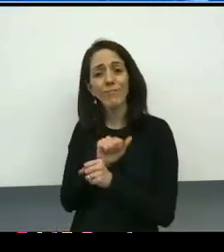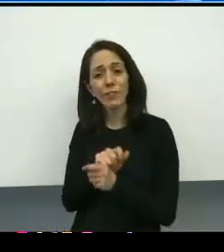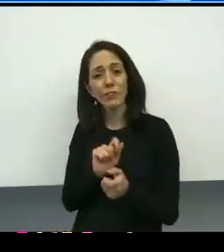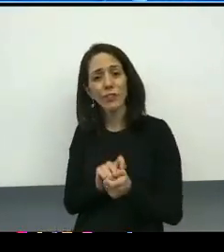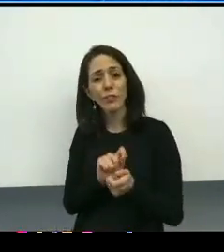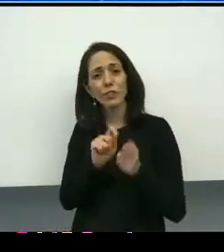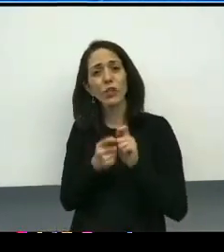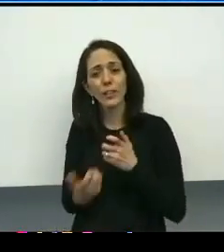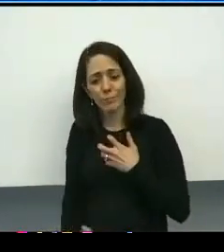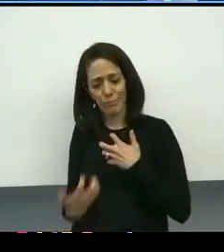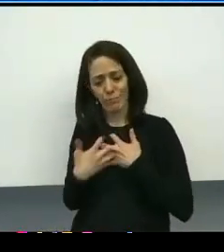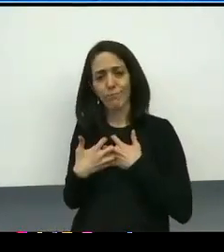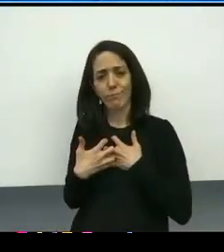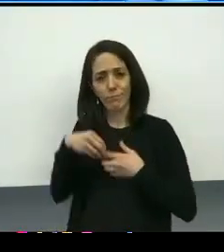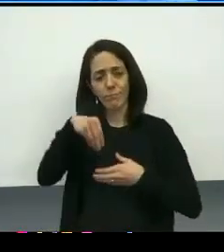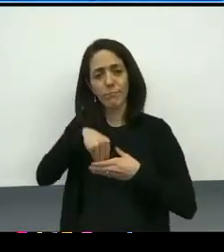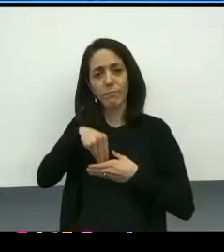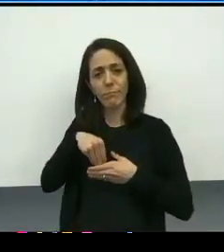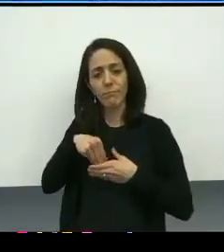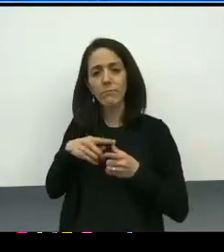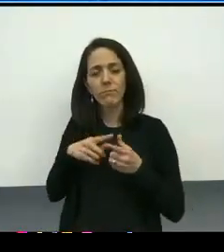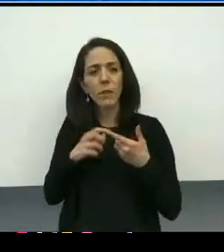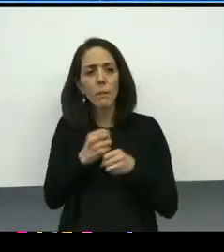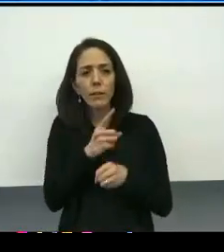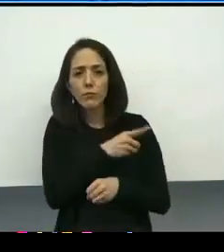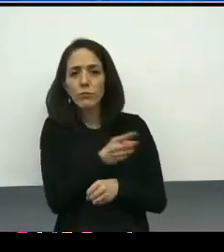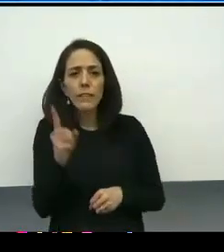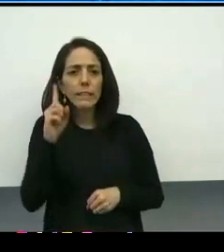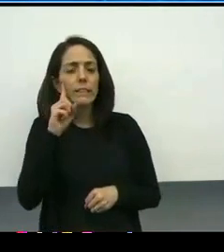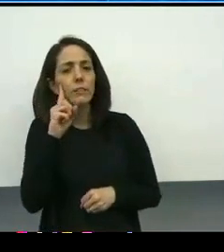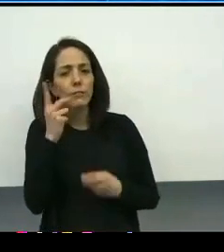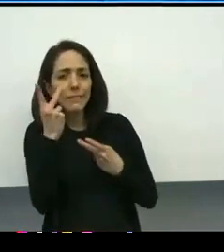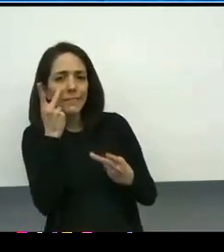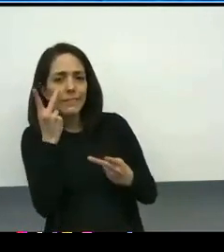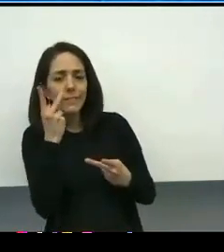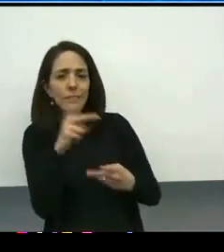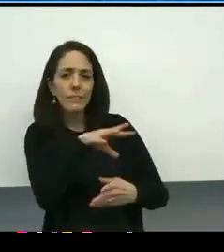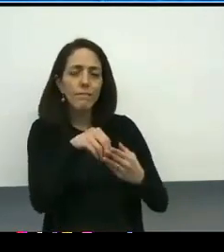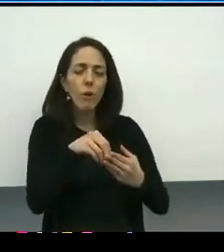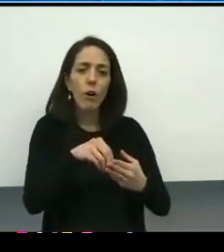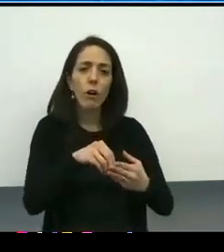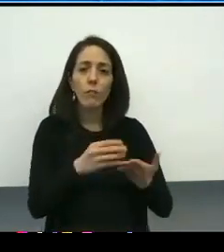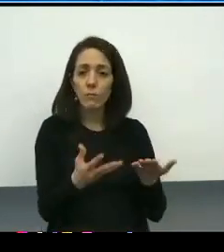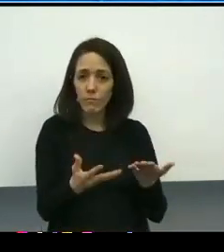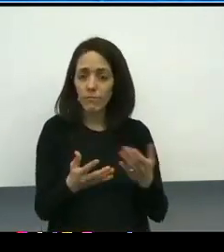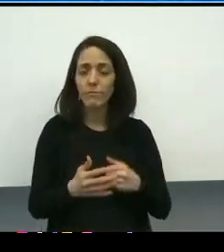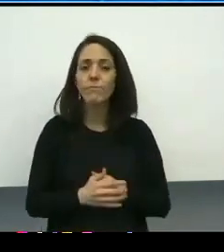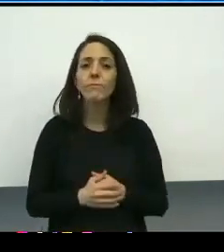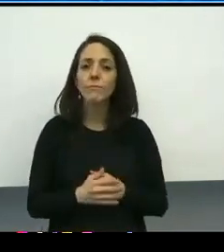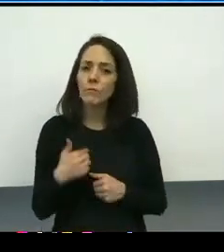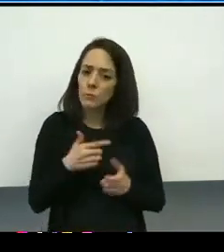and seen, involved and included. So we are feeling quite encouraged by this process.